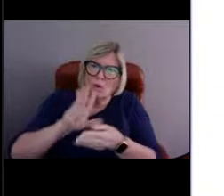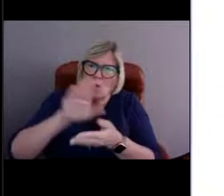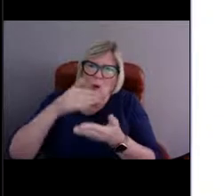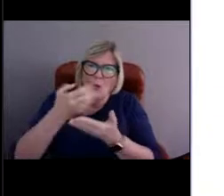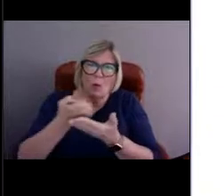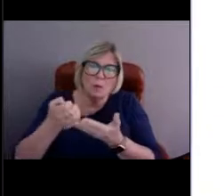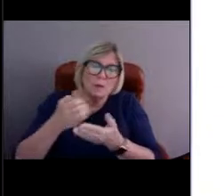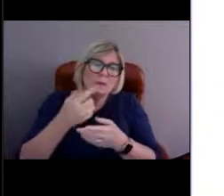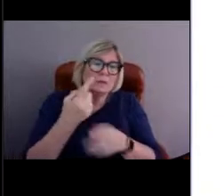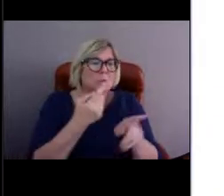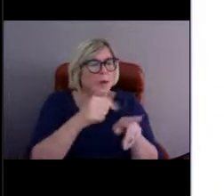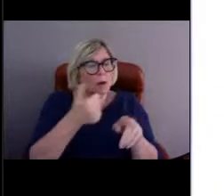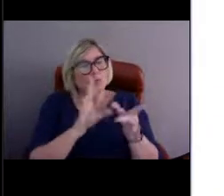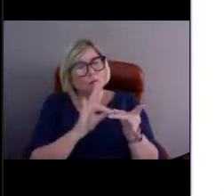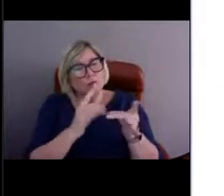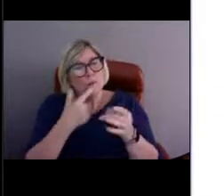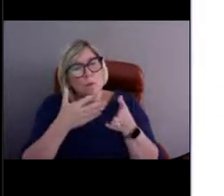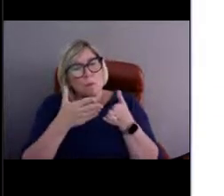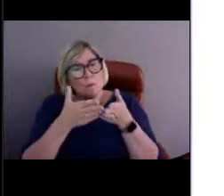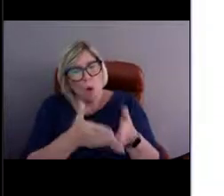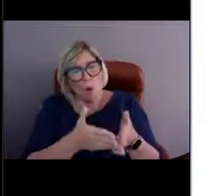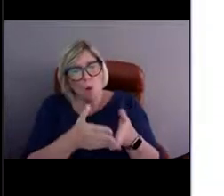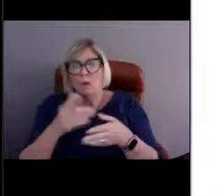A lot of people think ships.